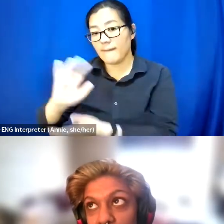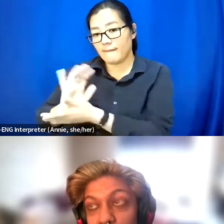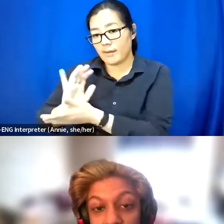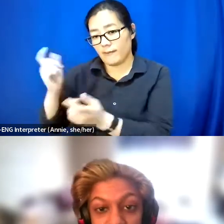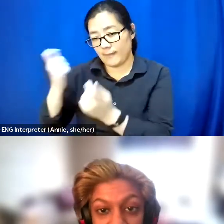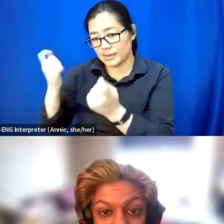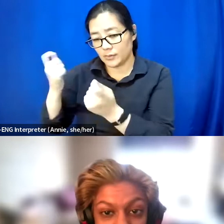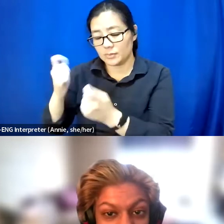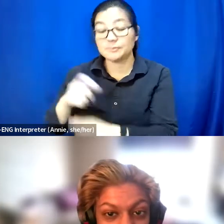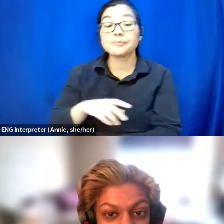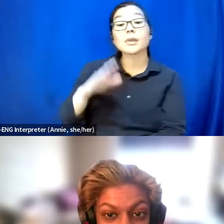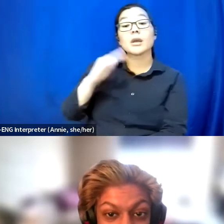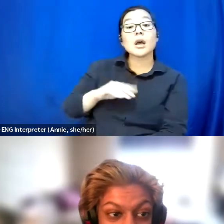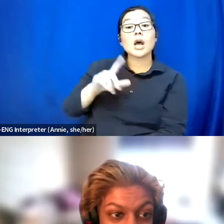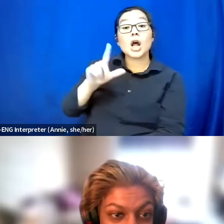Luminato Festival is coming up in June.